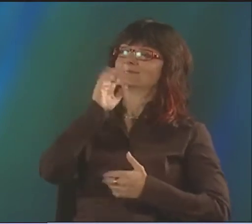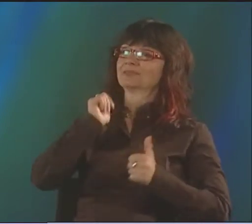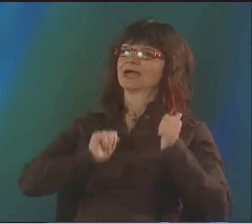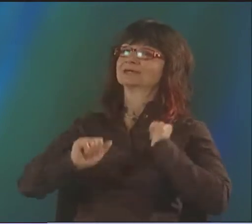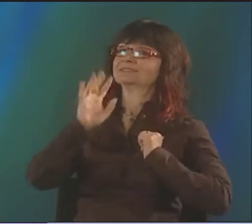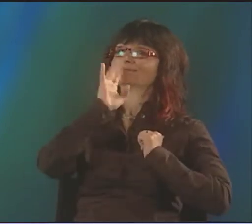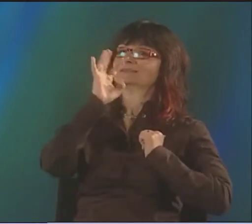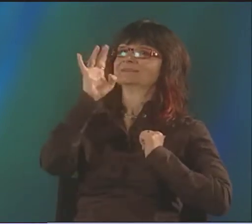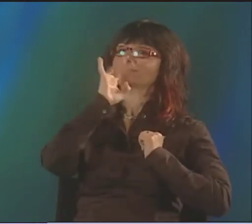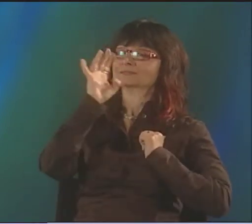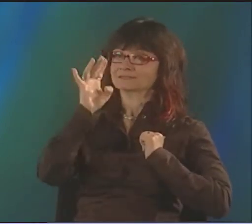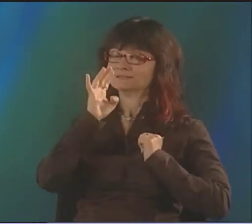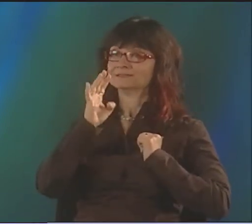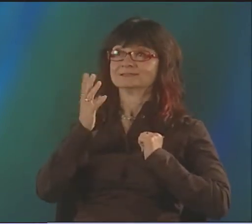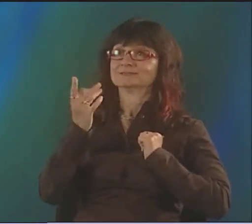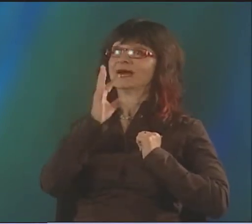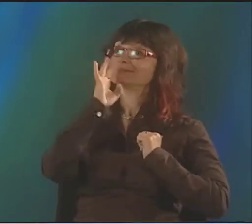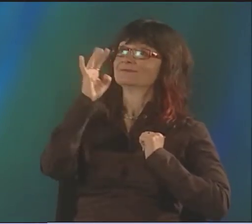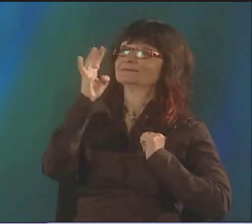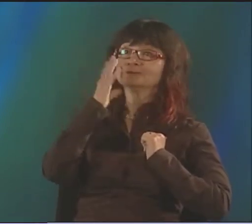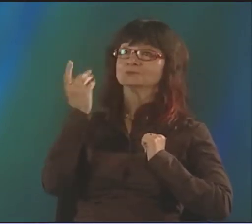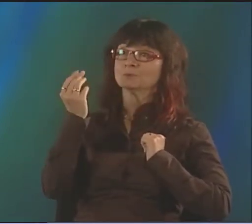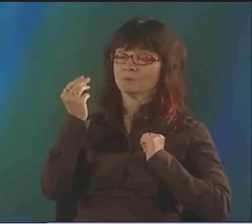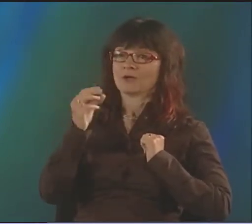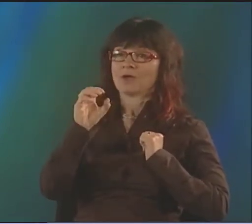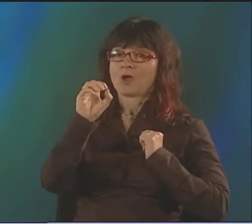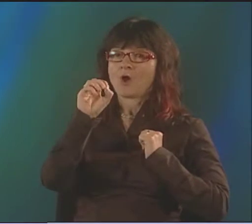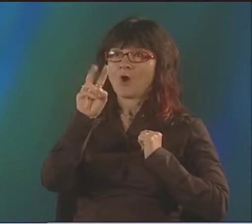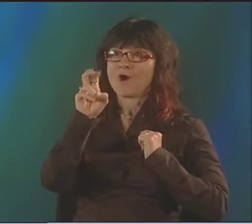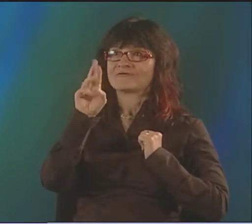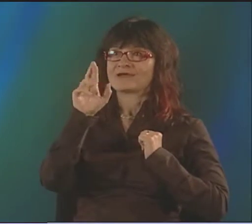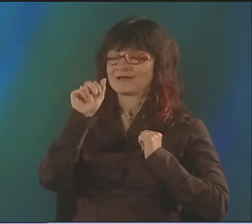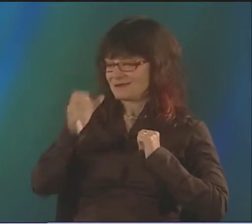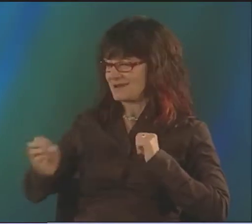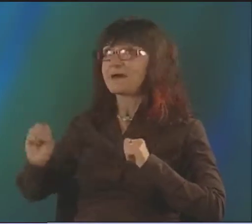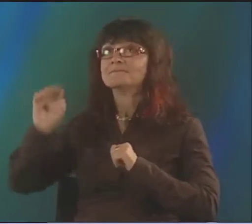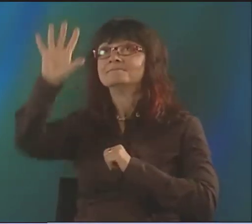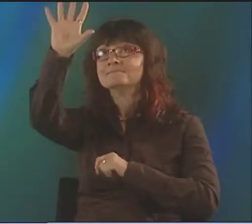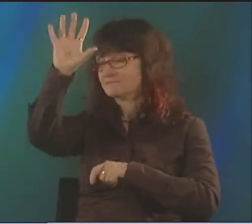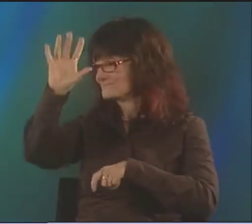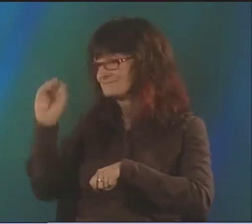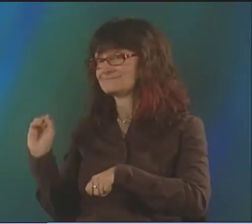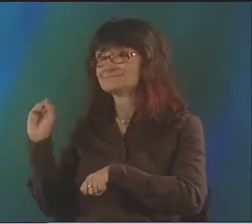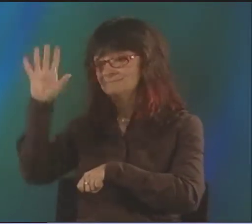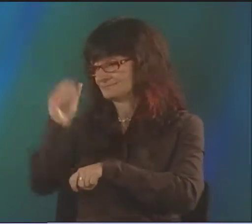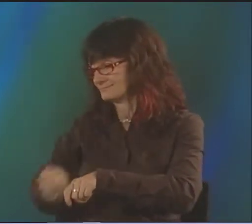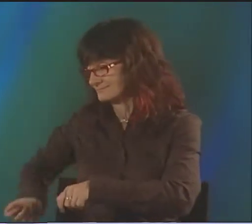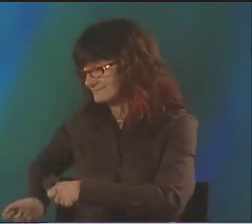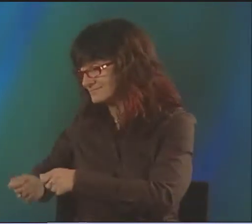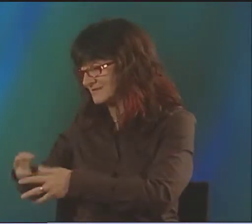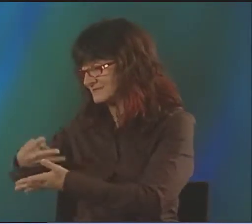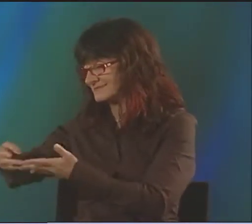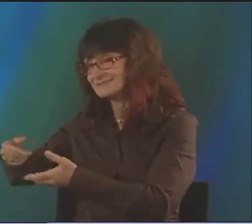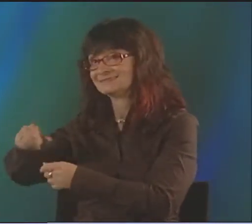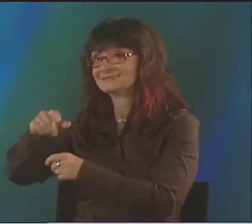NOW, OF COURSE, OUR SCHOOL BELIEVED IN SPEECH, SO IF WE WERE IN A PLAY, WE HAD TO TALK AND ACT AT THE SAME TIME, RIGHT.